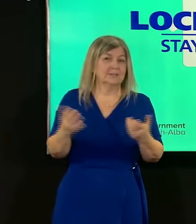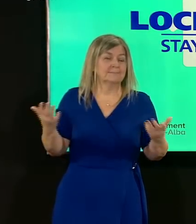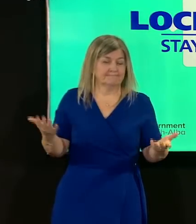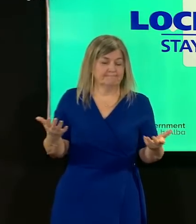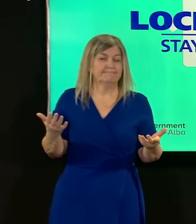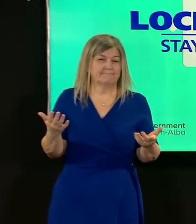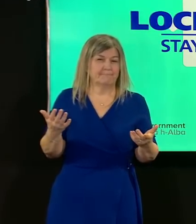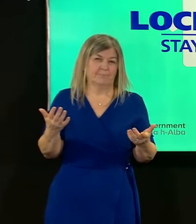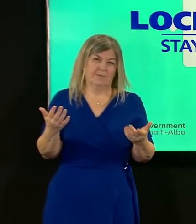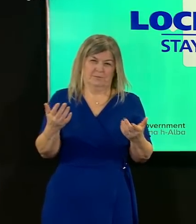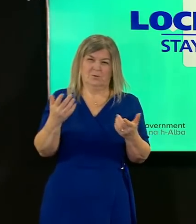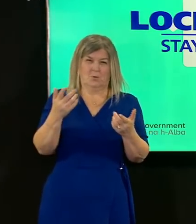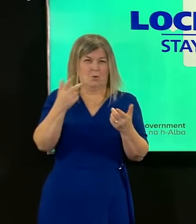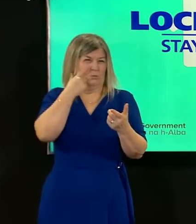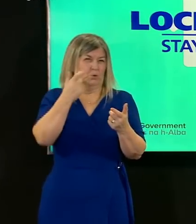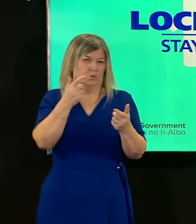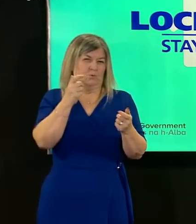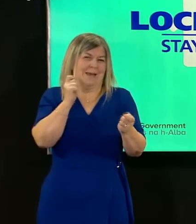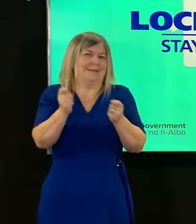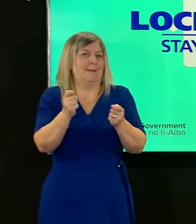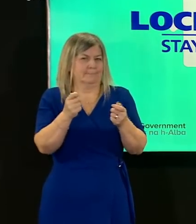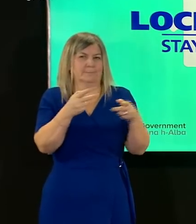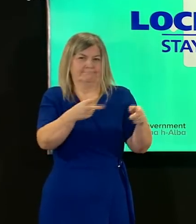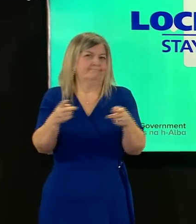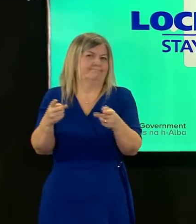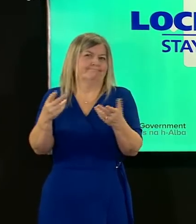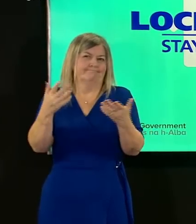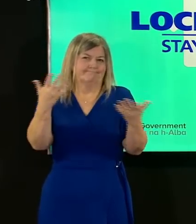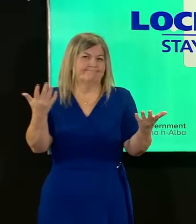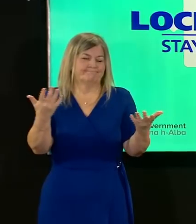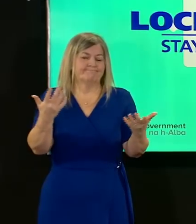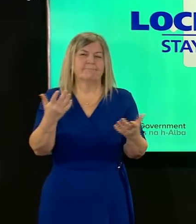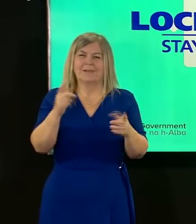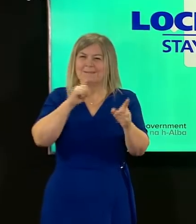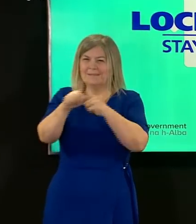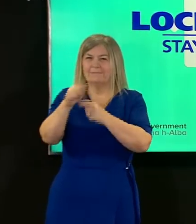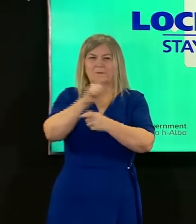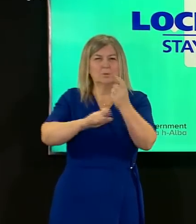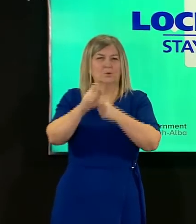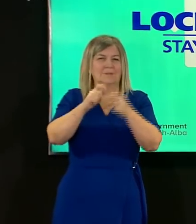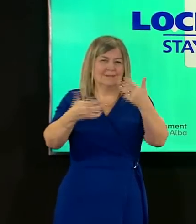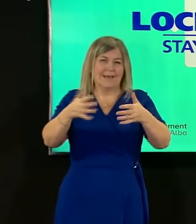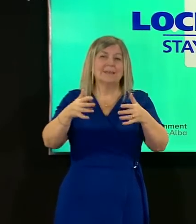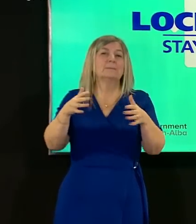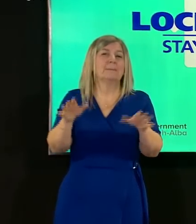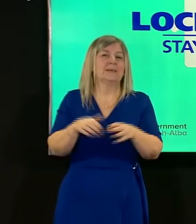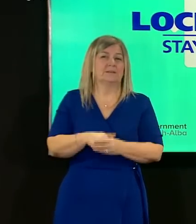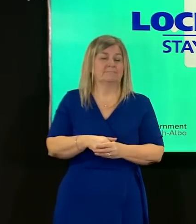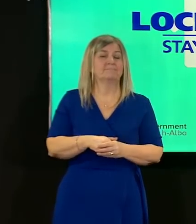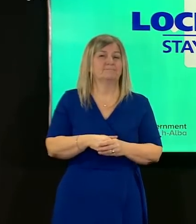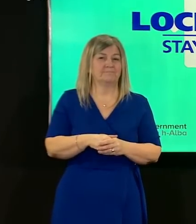linked to aberdeen so there's different community testing that we now engage in in addition to the